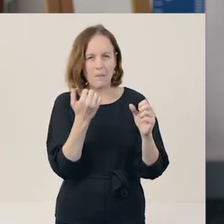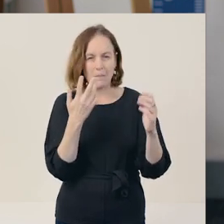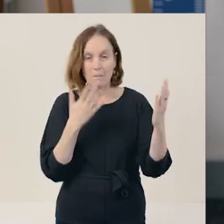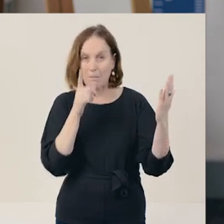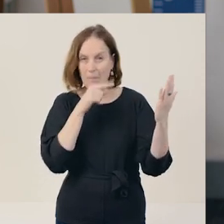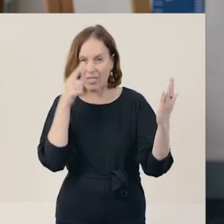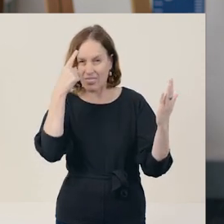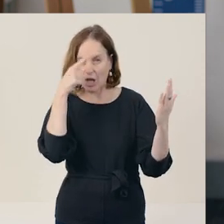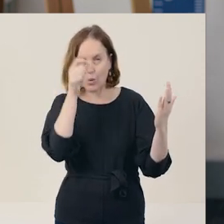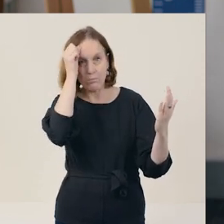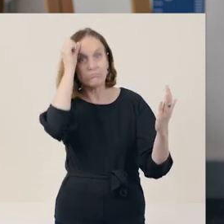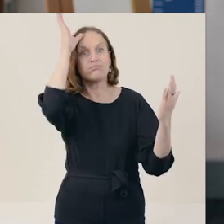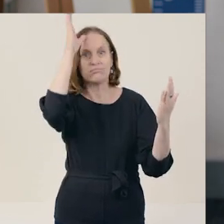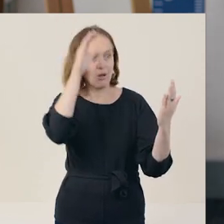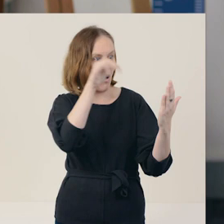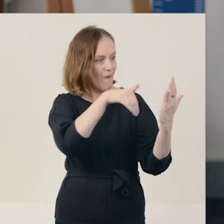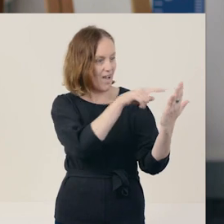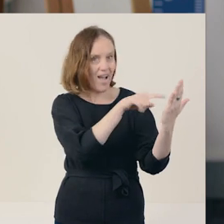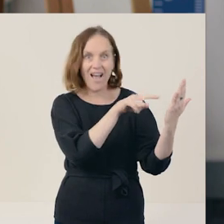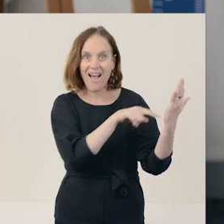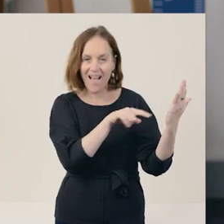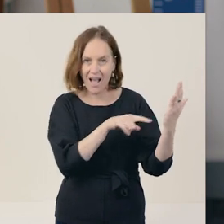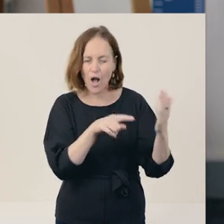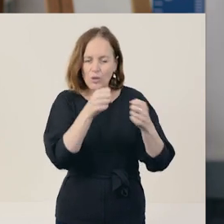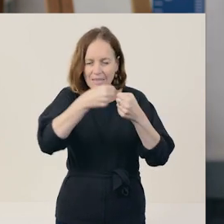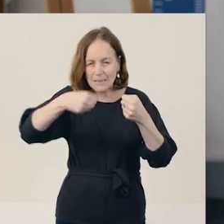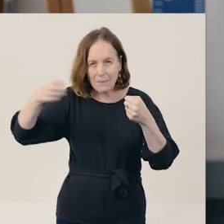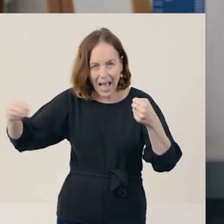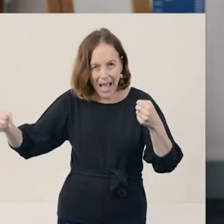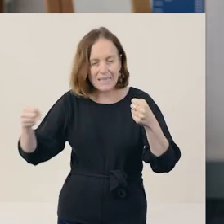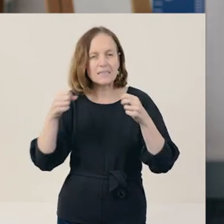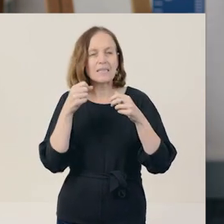One way to expand your writing is to look at the noun or topic you are writing about,